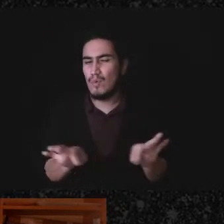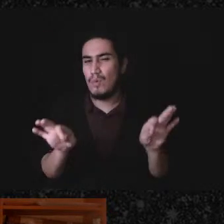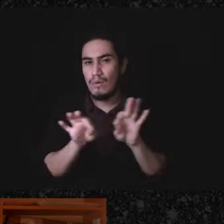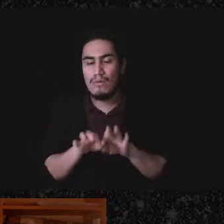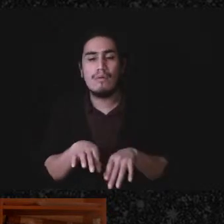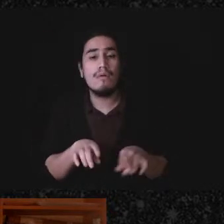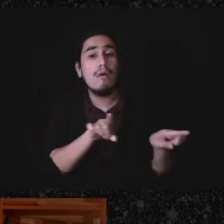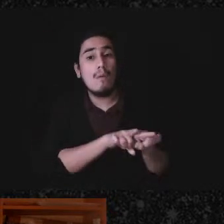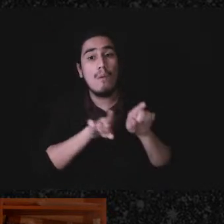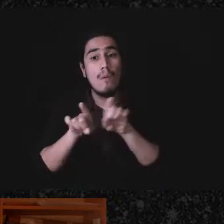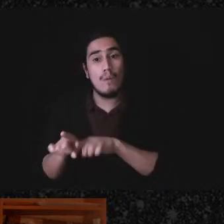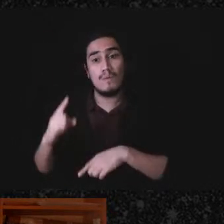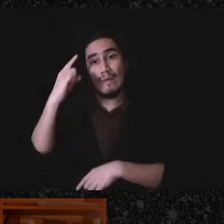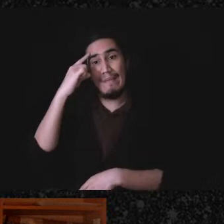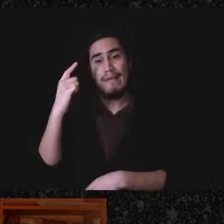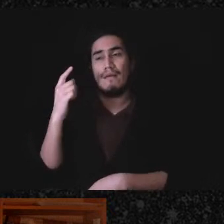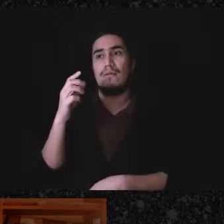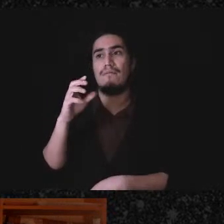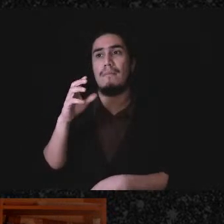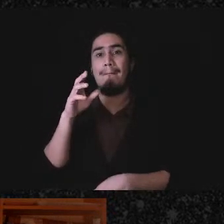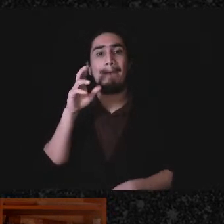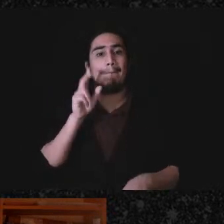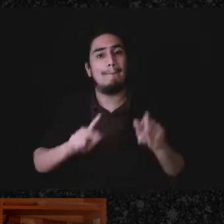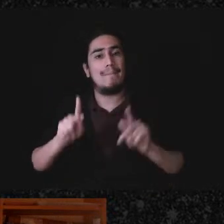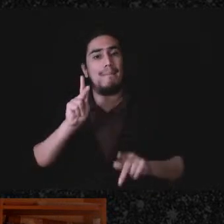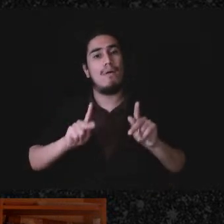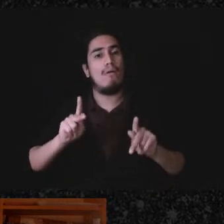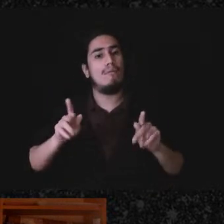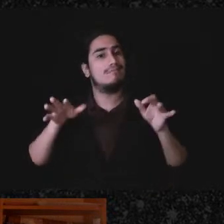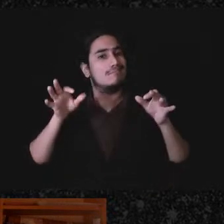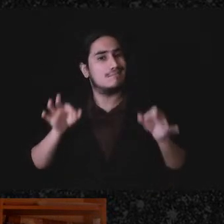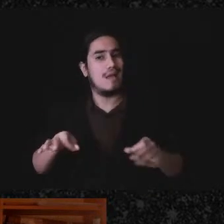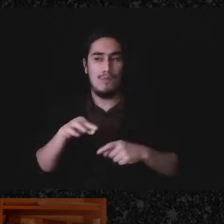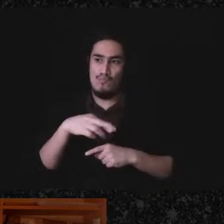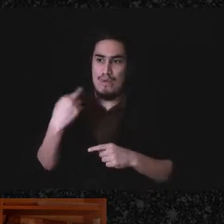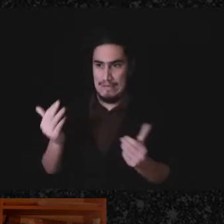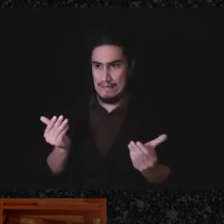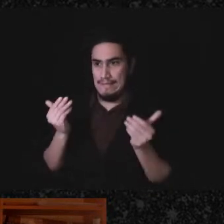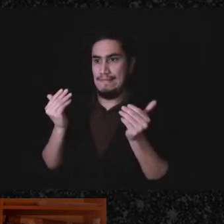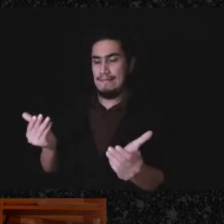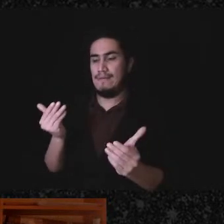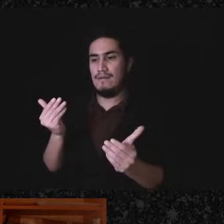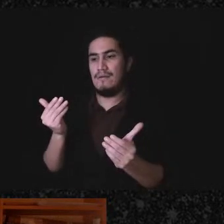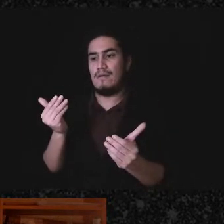sometimes people choose to take risks that might mean that they have some trouble with the IRS